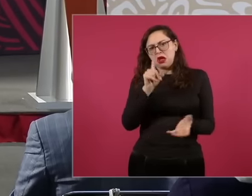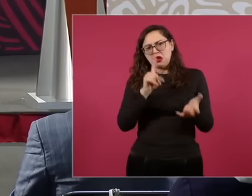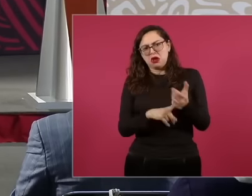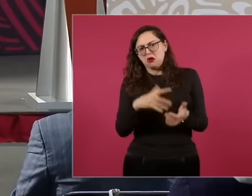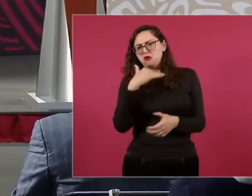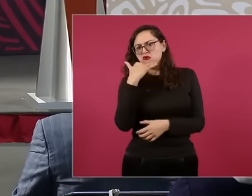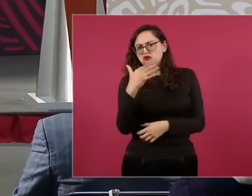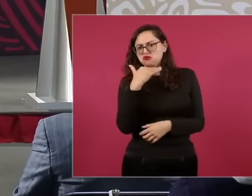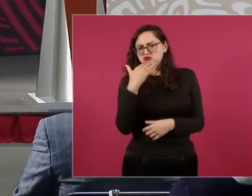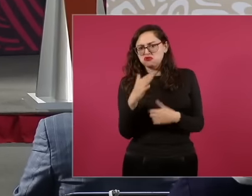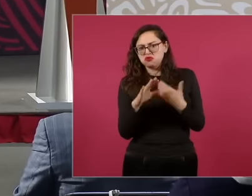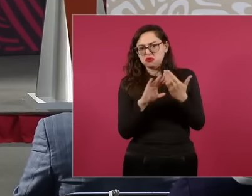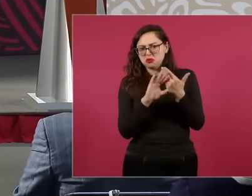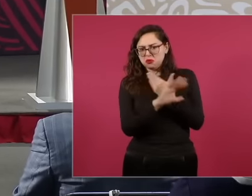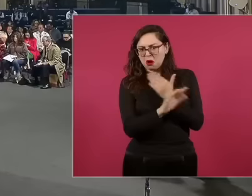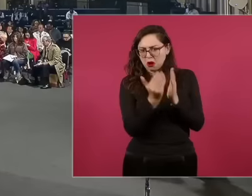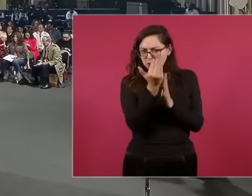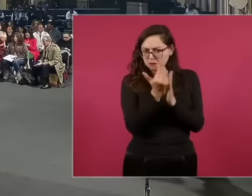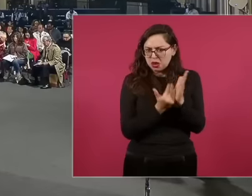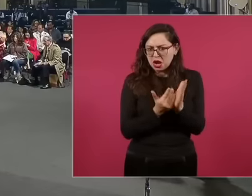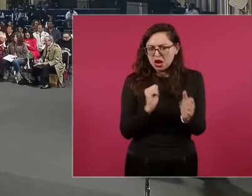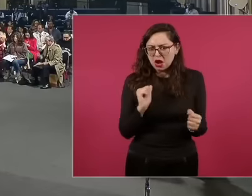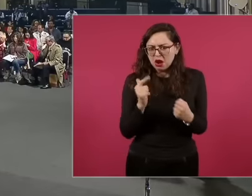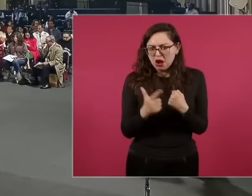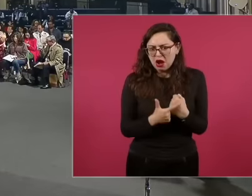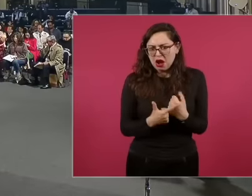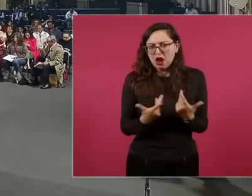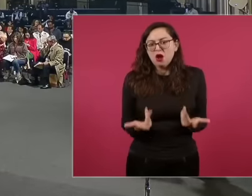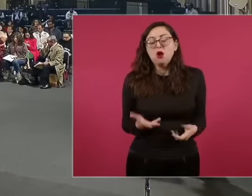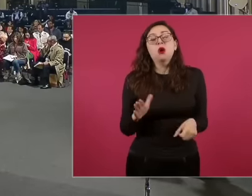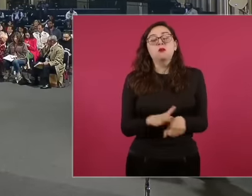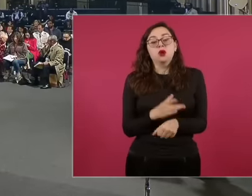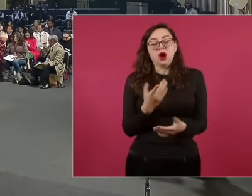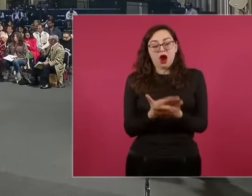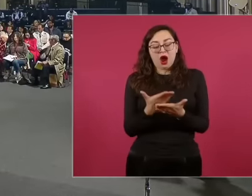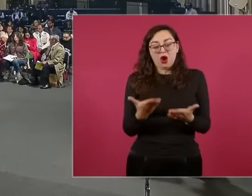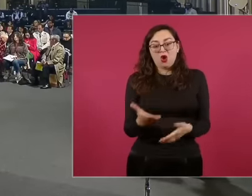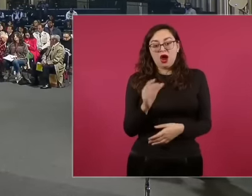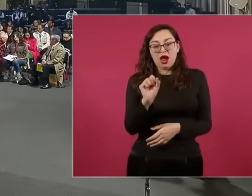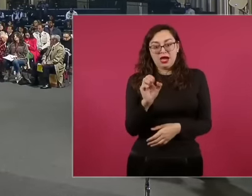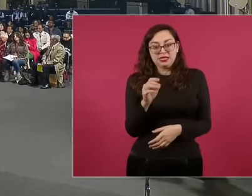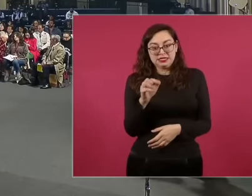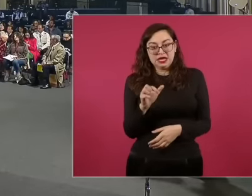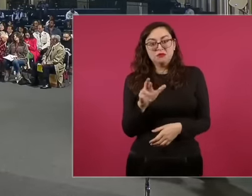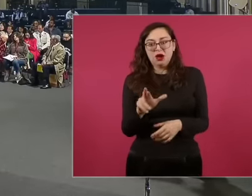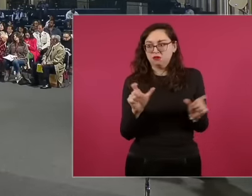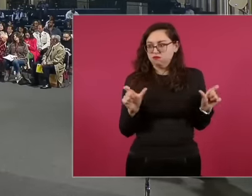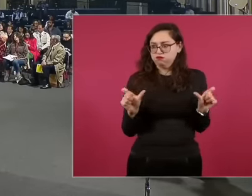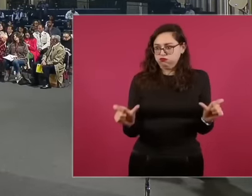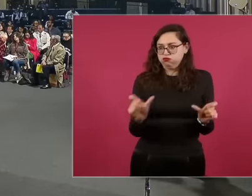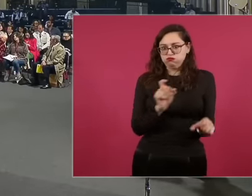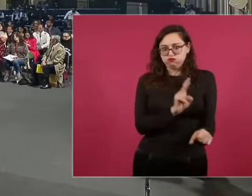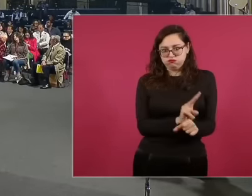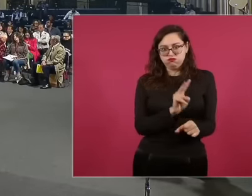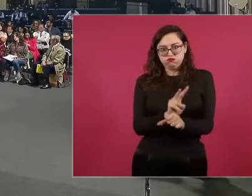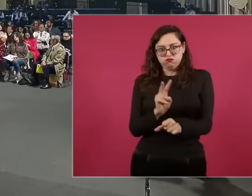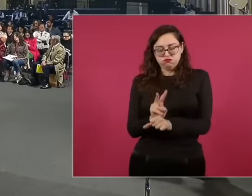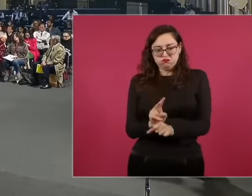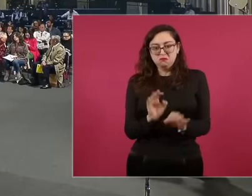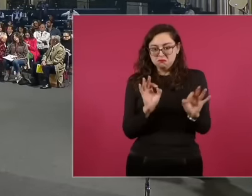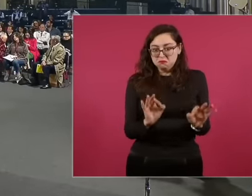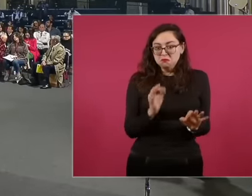the customs because well you see that the Navy has very good numbers too eh And he said Well